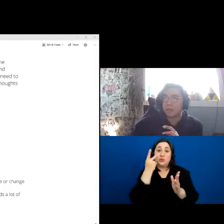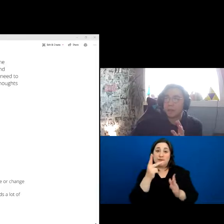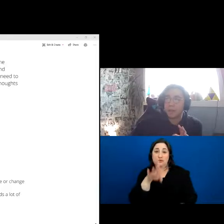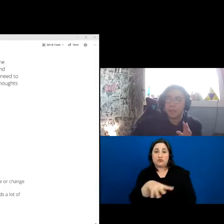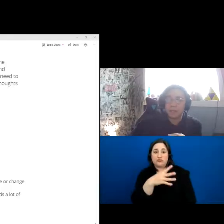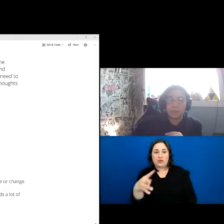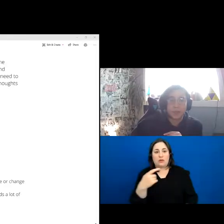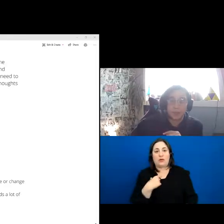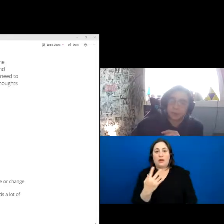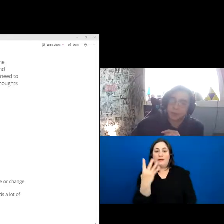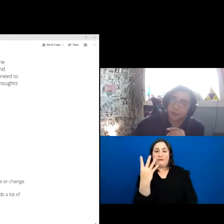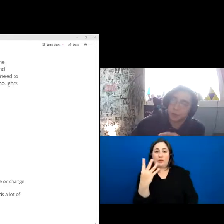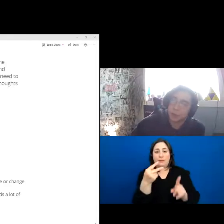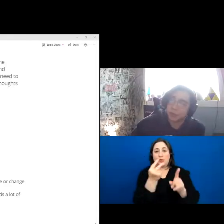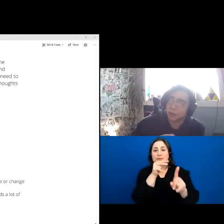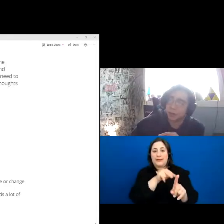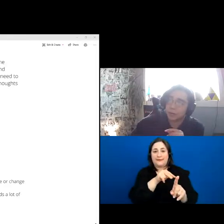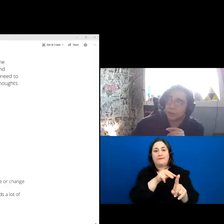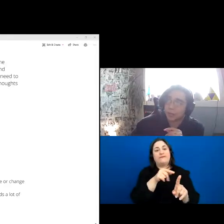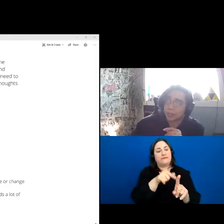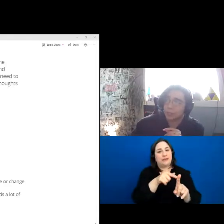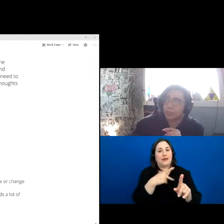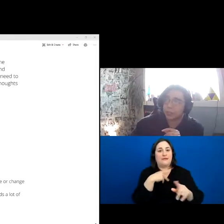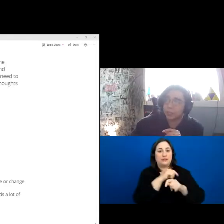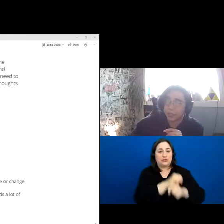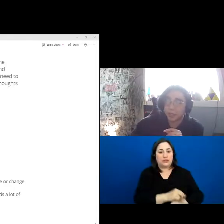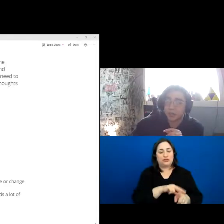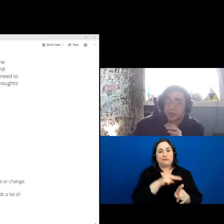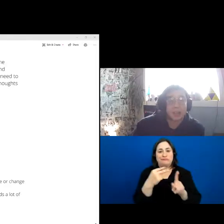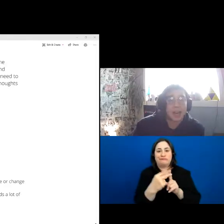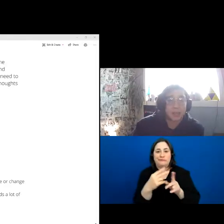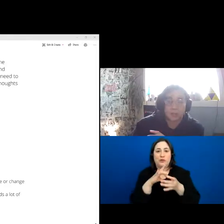perspective types. There is tradition, relationship, innovation, and action.